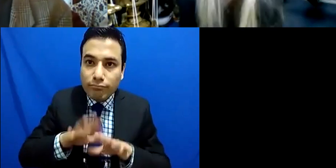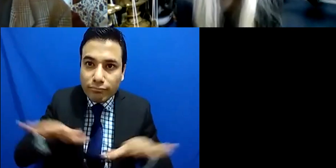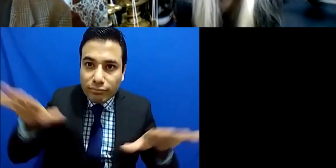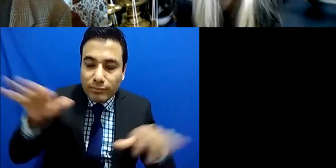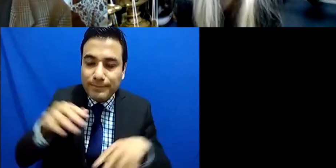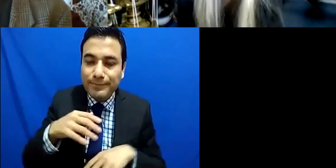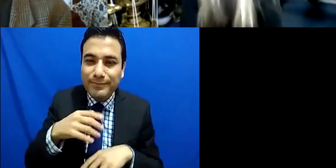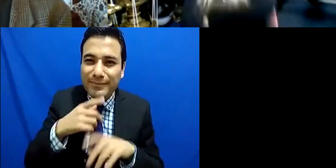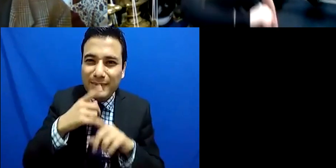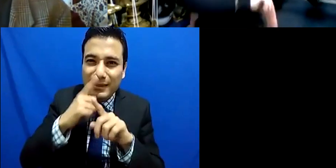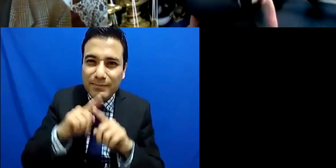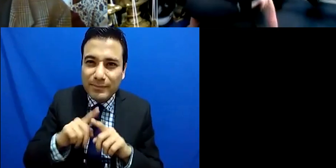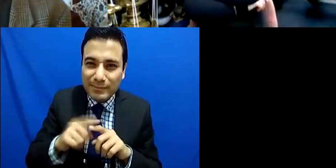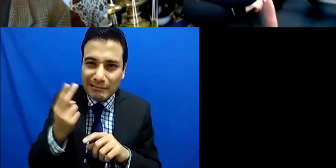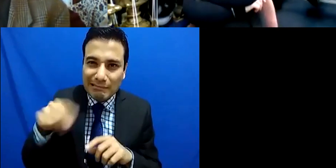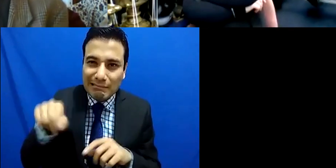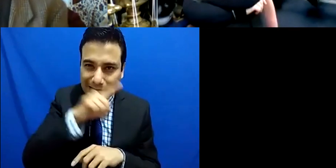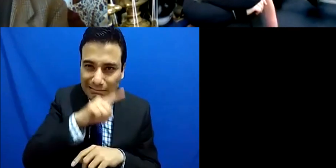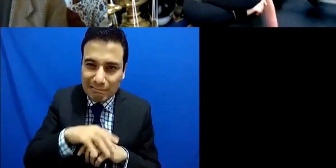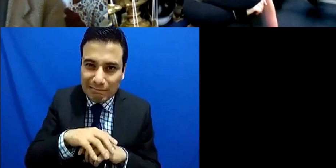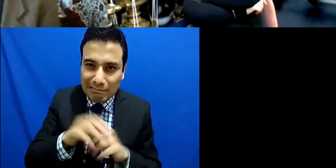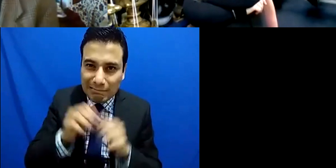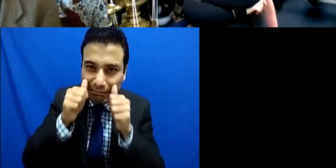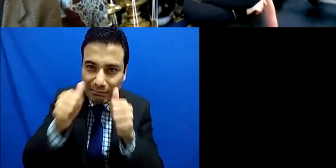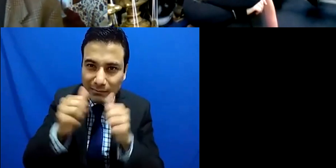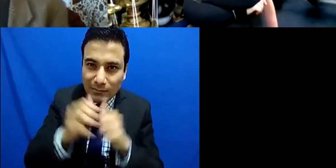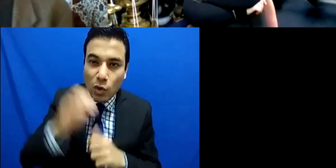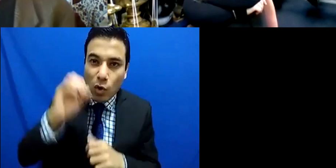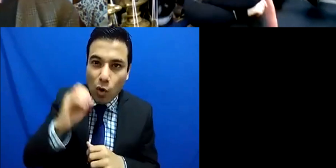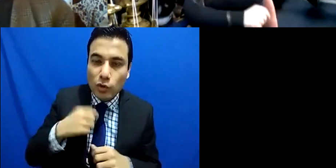crouch over or if you've got your hands crossed, and your legs crossed like this where you're